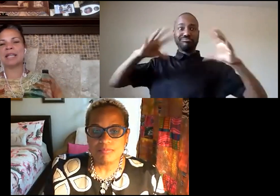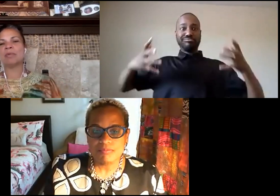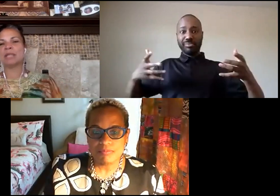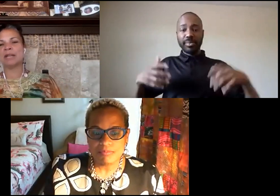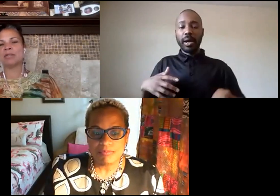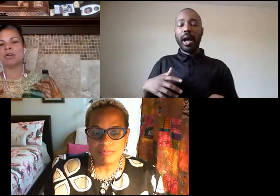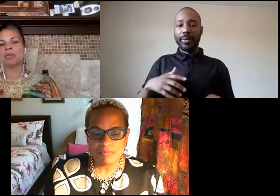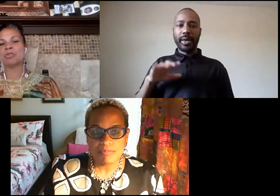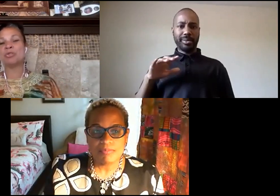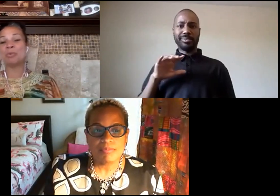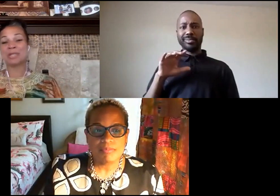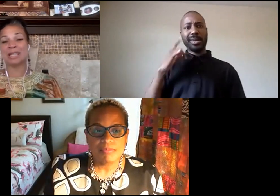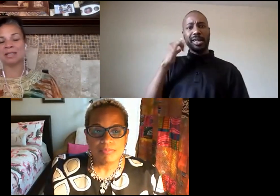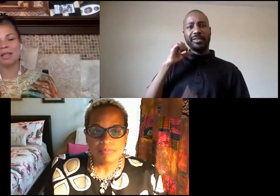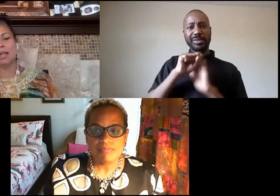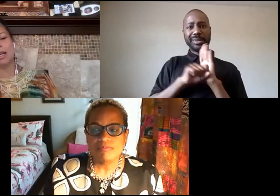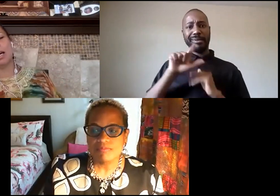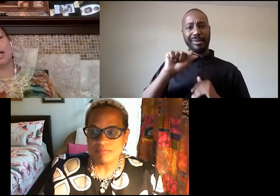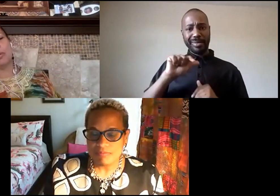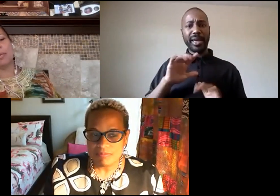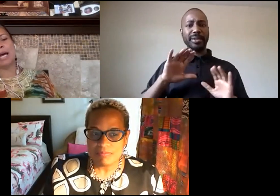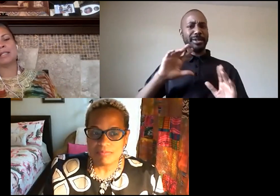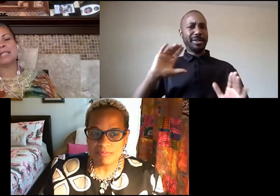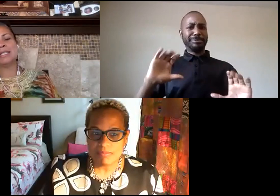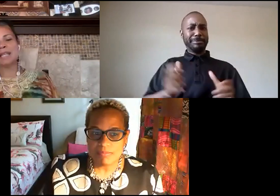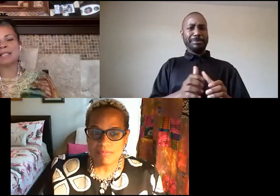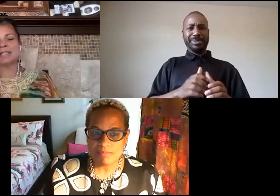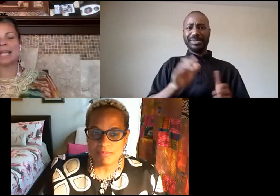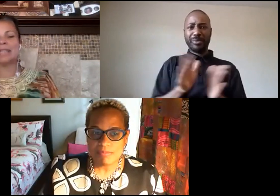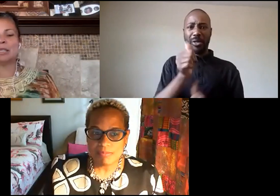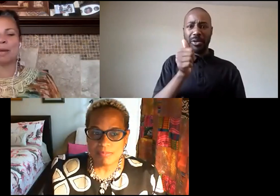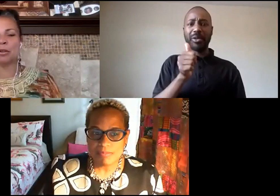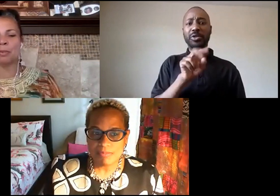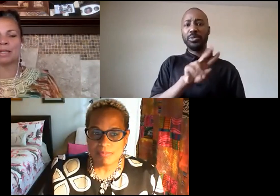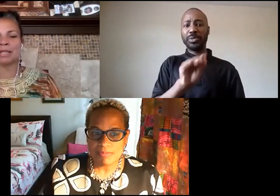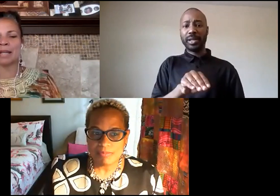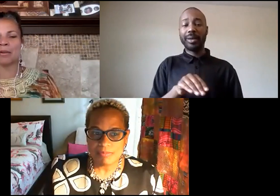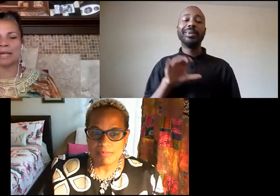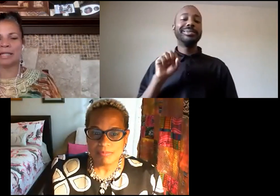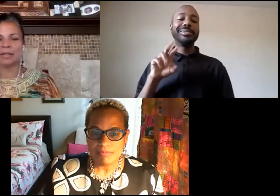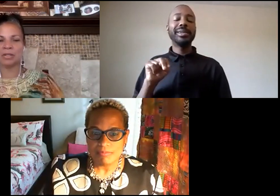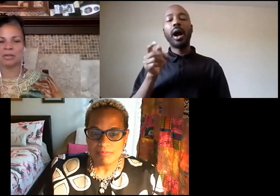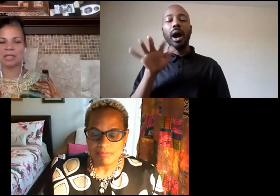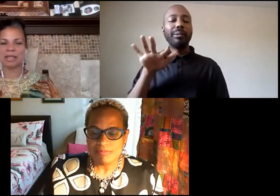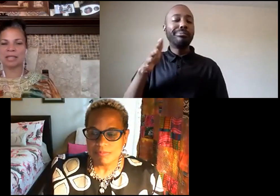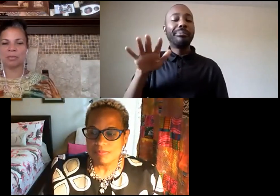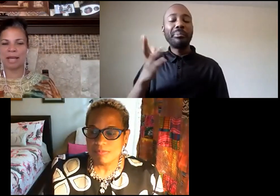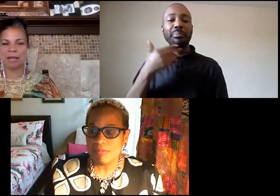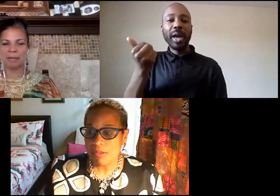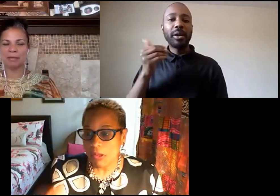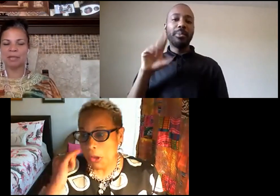we're down to almost 2 percent csun is slightly better but it's not great either so it's nothing to brag about